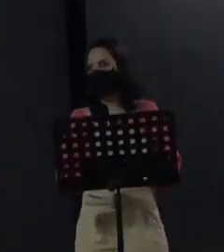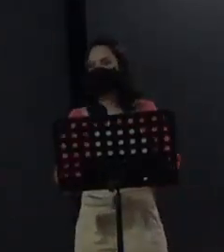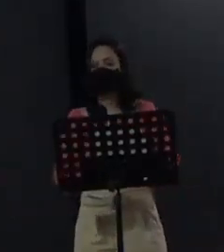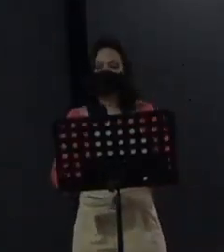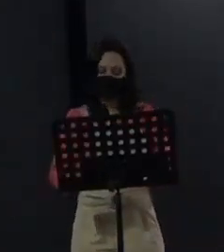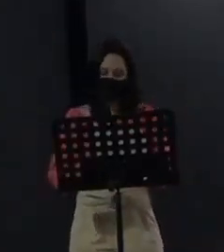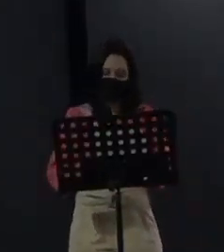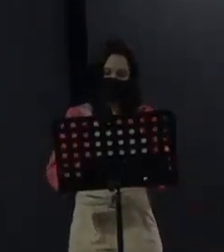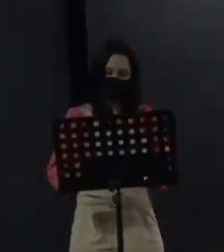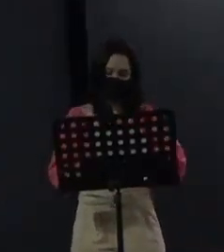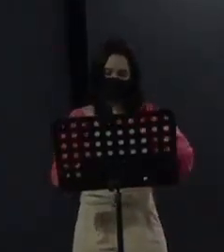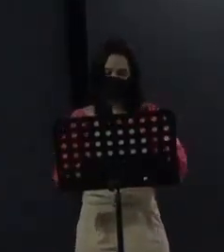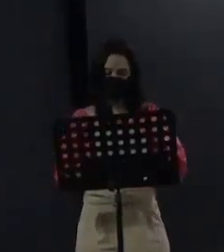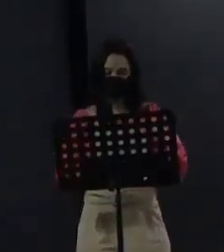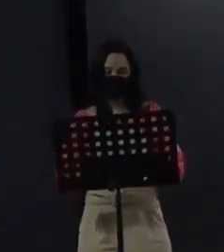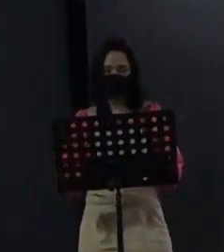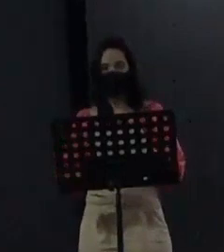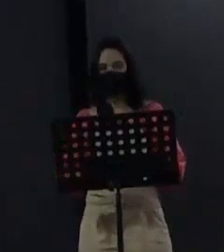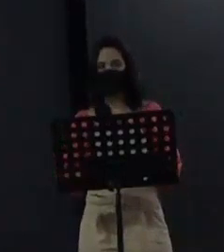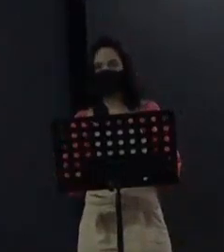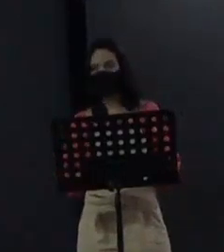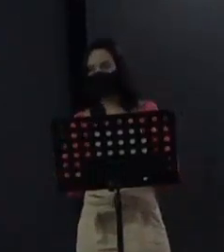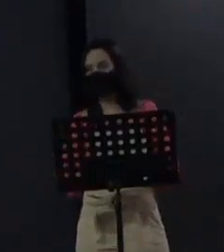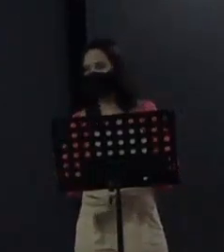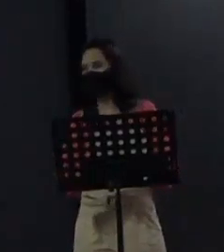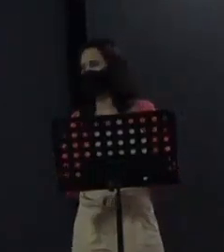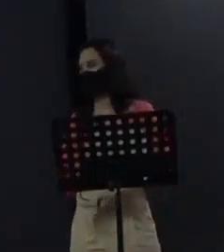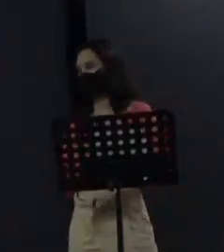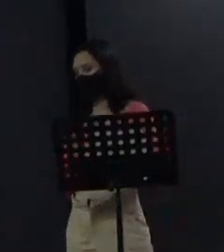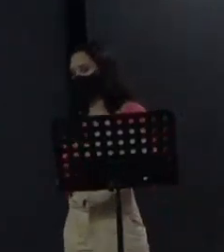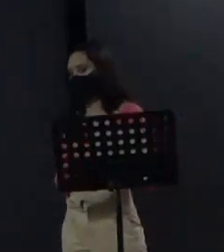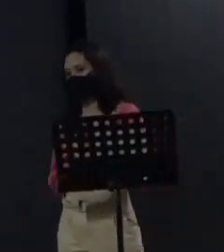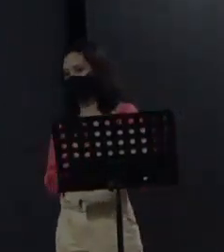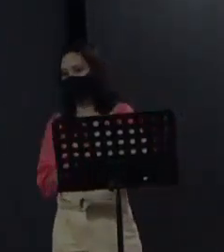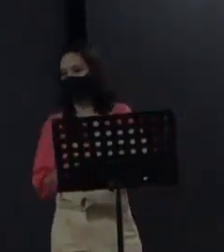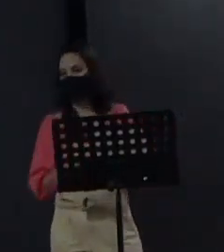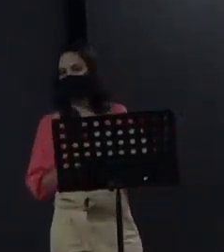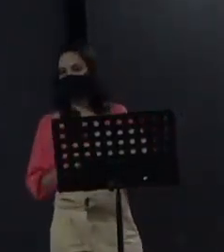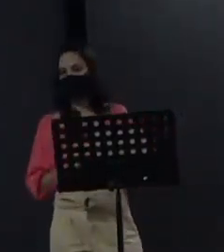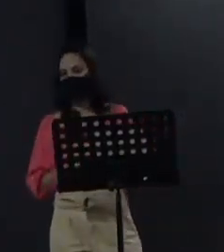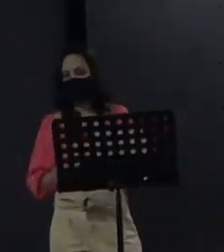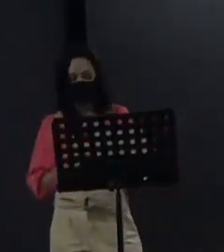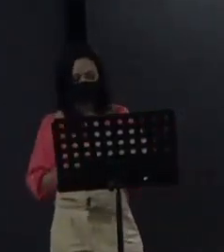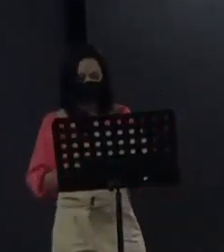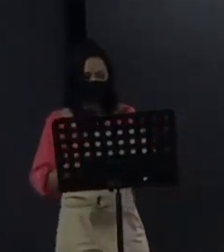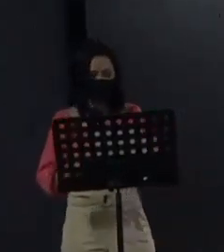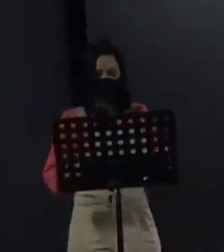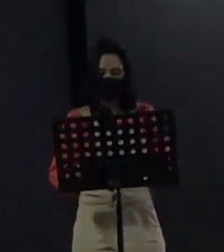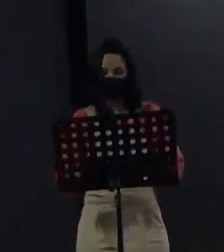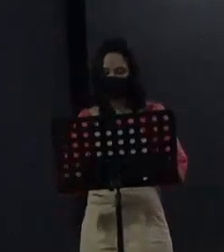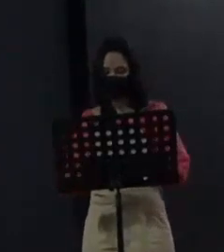same in our third session where plamec is explained, which is the platform for